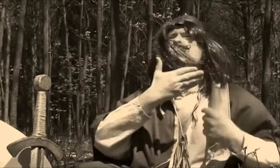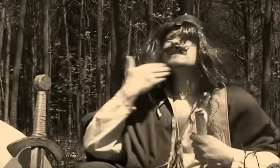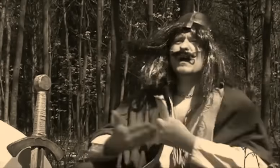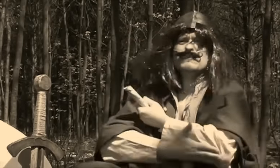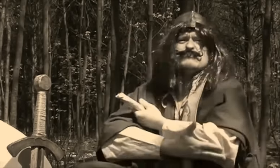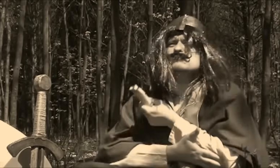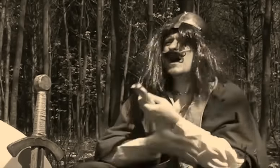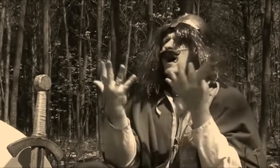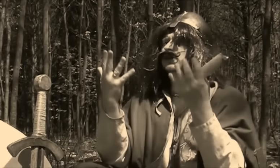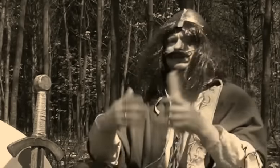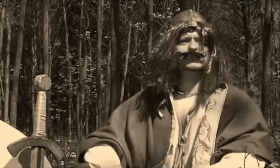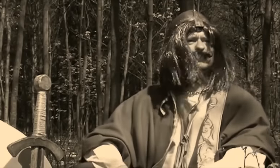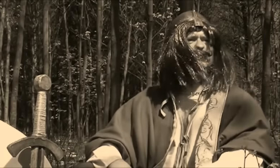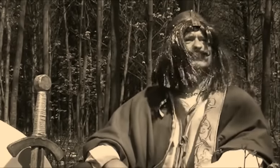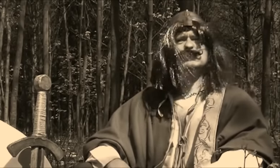We have no back-up.